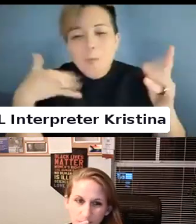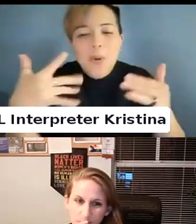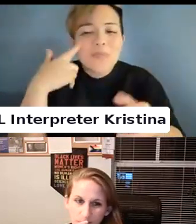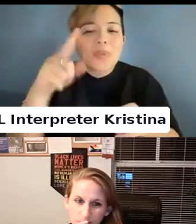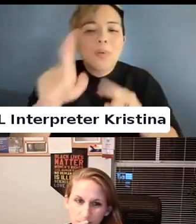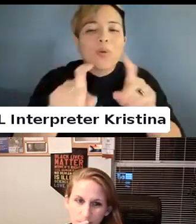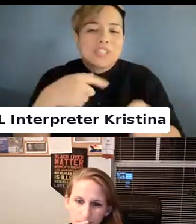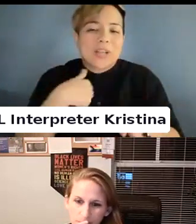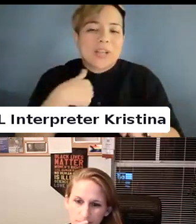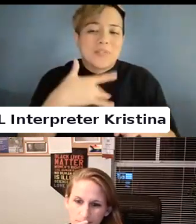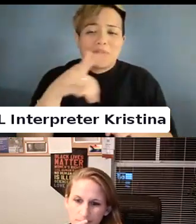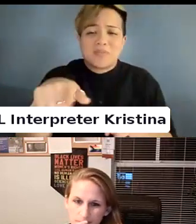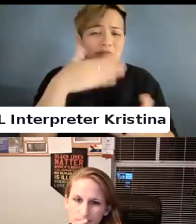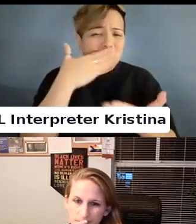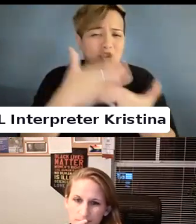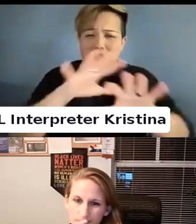I feel like that was a good comprehensive background.